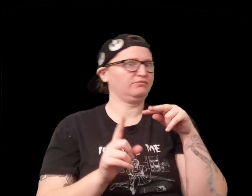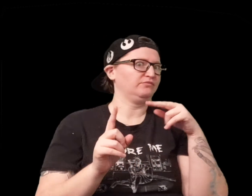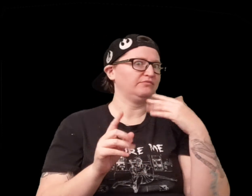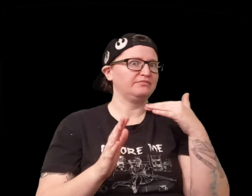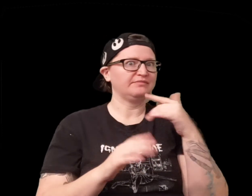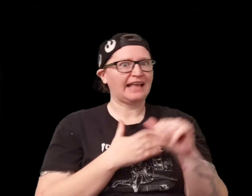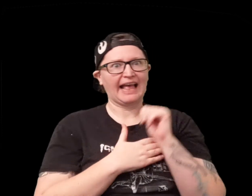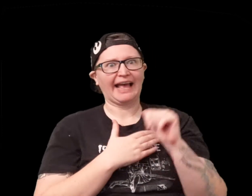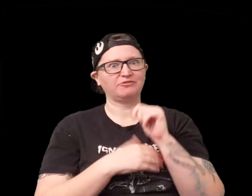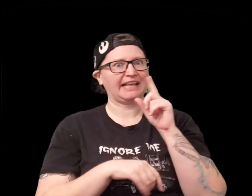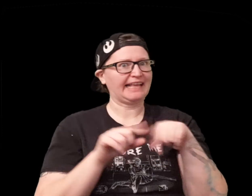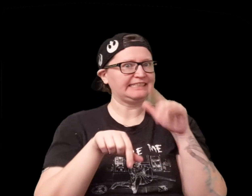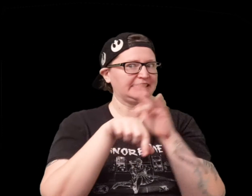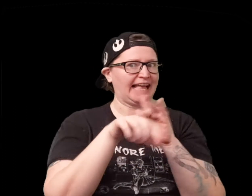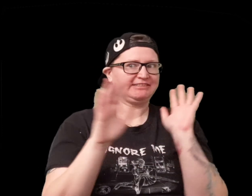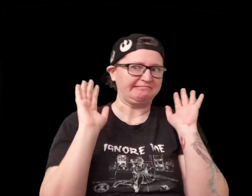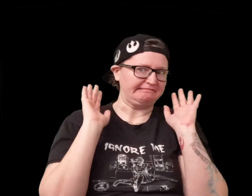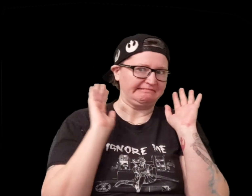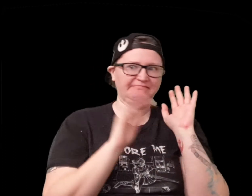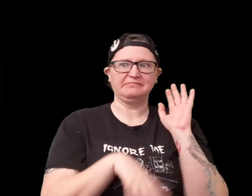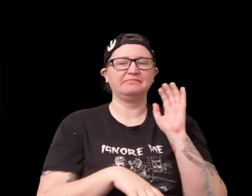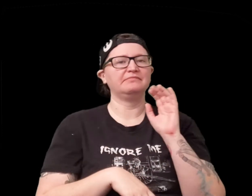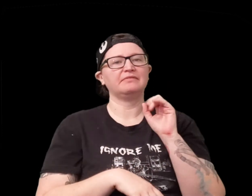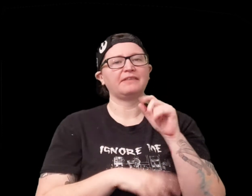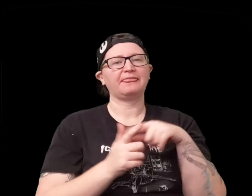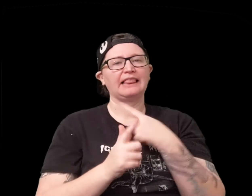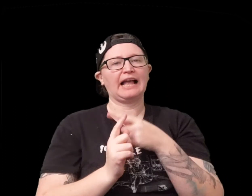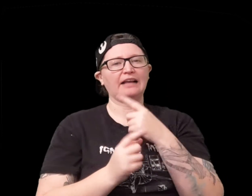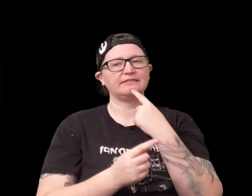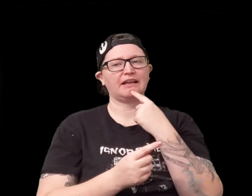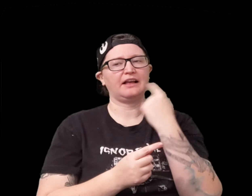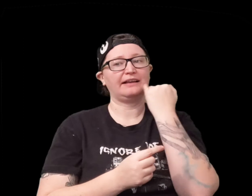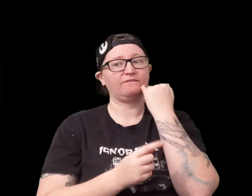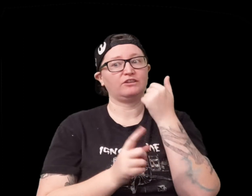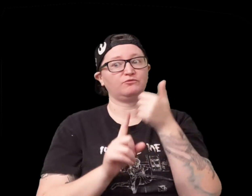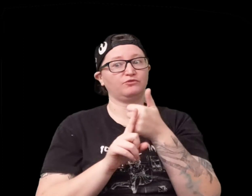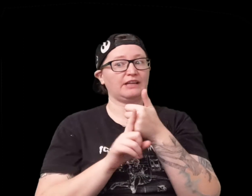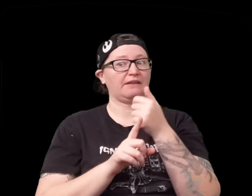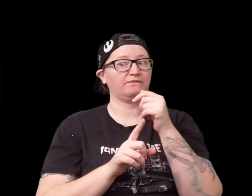then that means you're very dangerous you know untouchable sort of thing and then it said